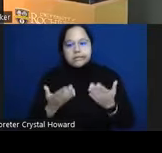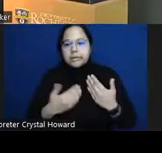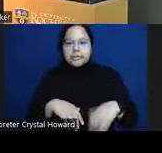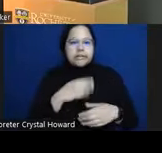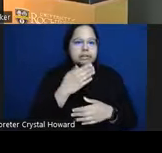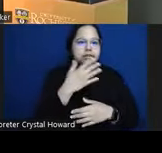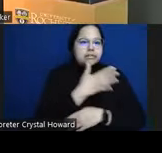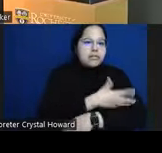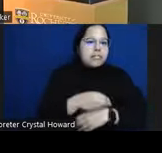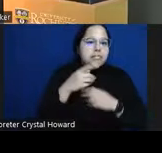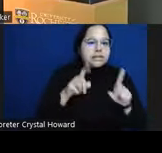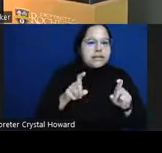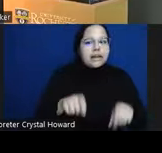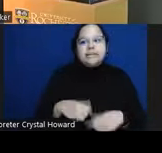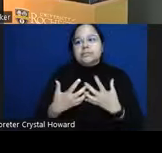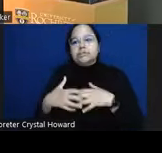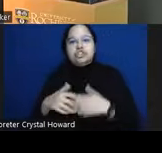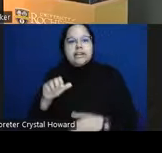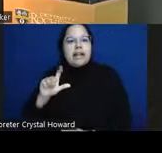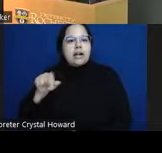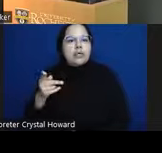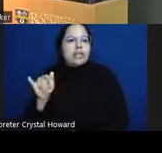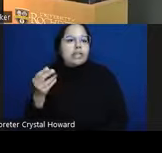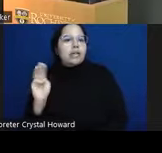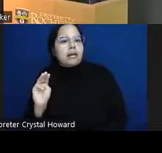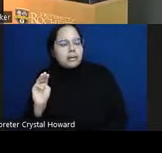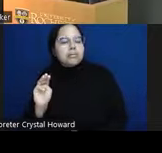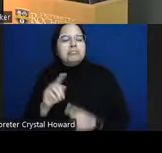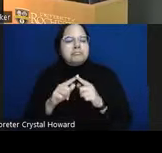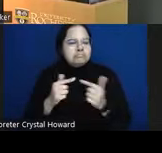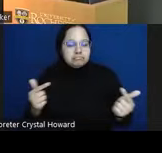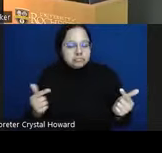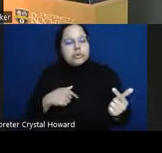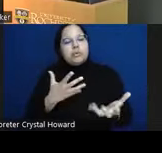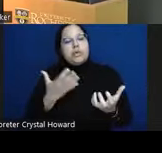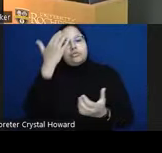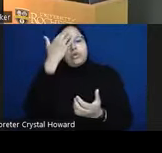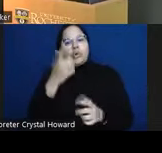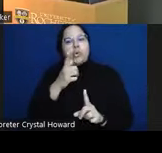to know who's at risk of a attempting suicide in the near future so imagine that we have a sample